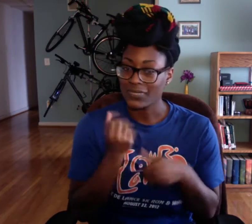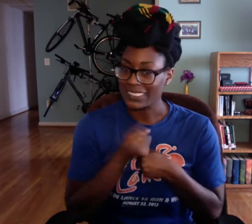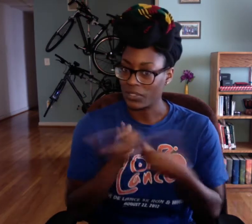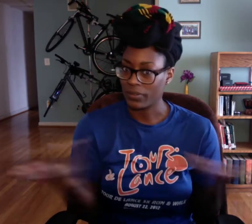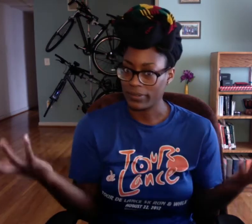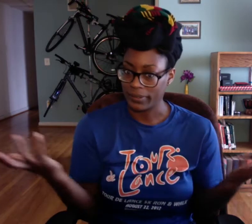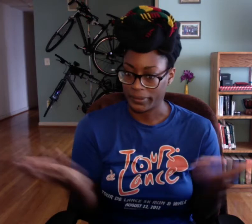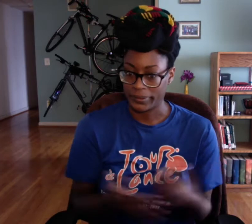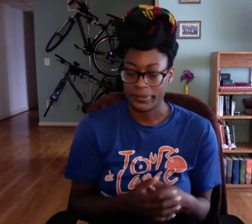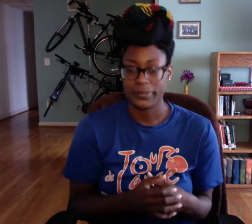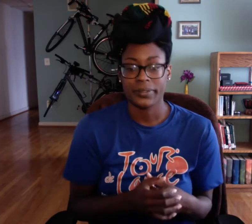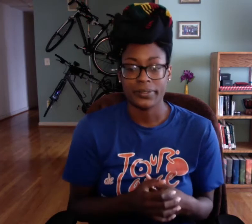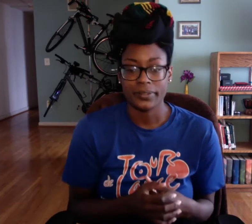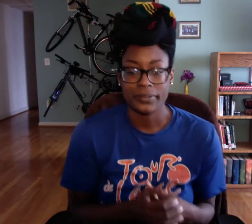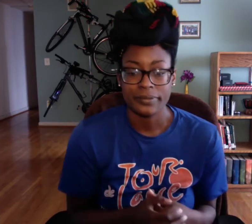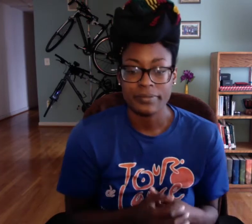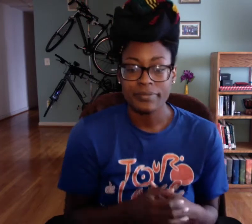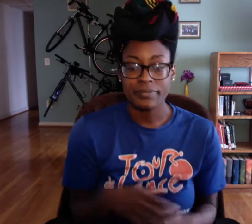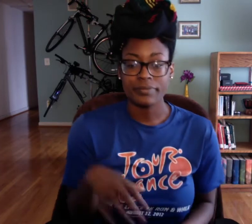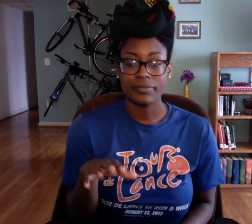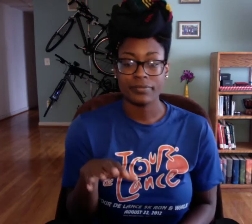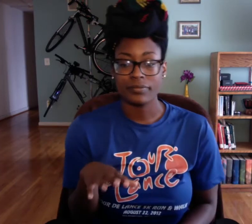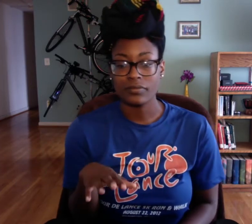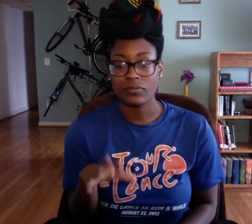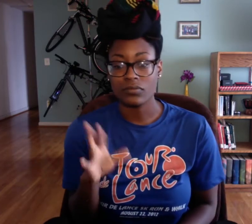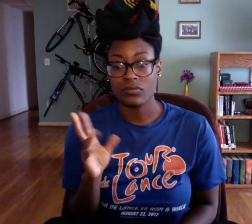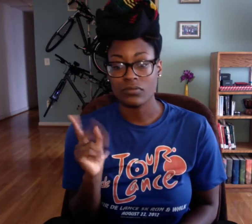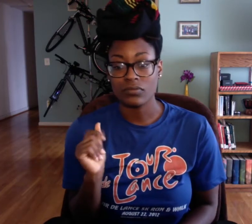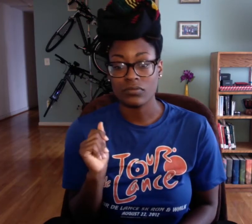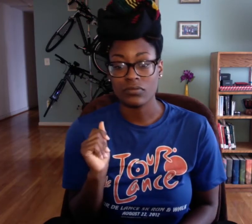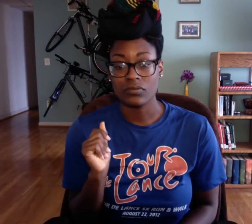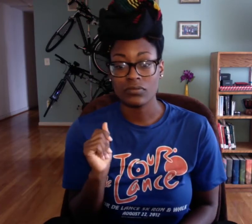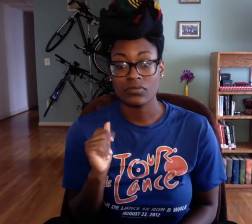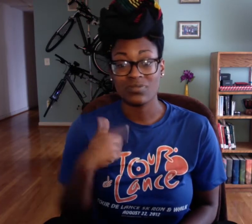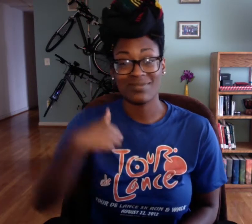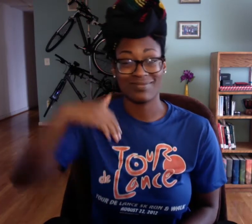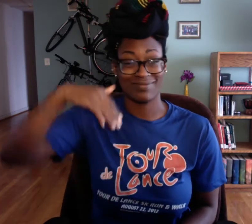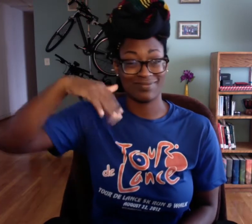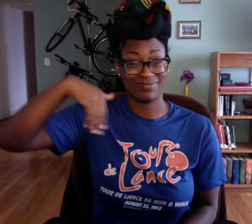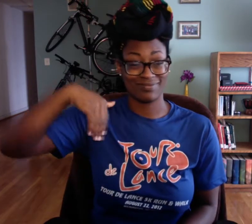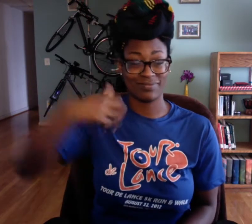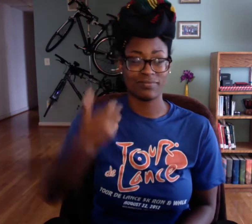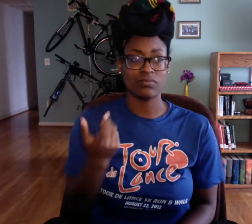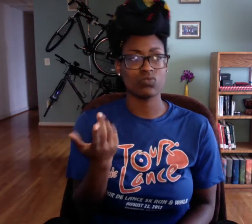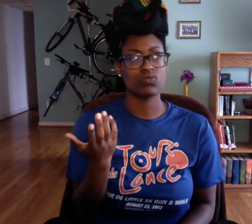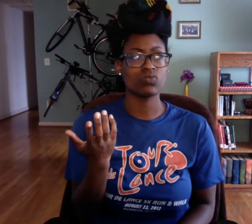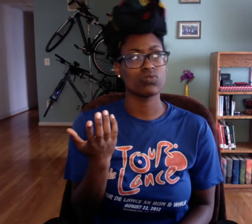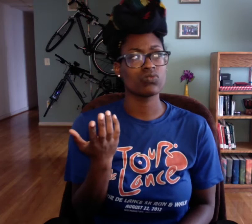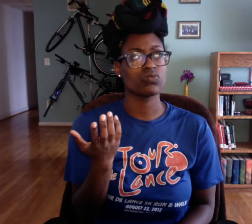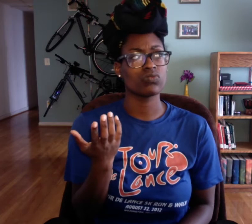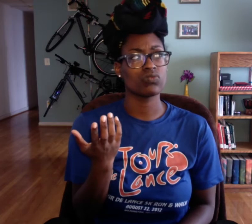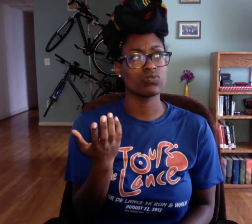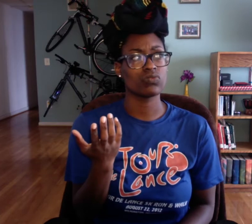is saying. Basically, I'm exhausted.